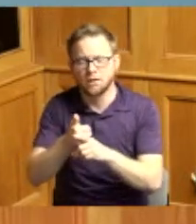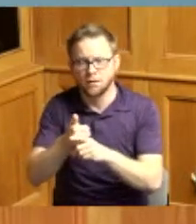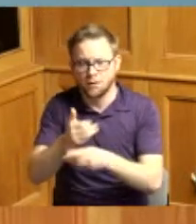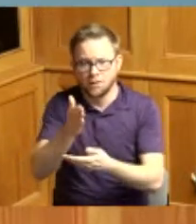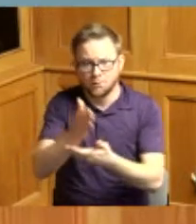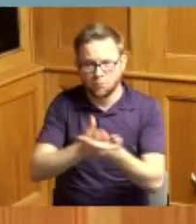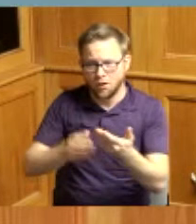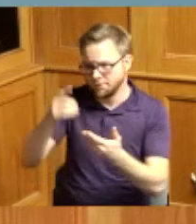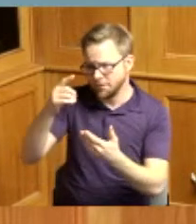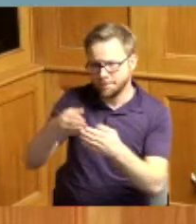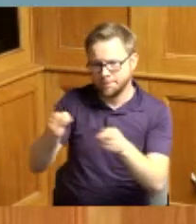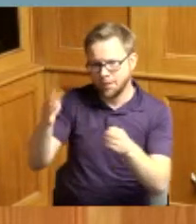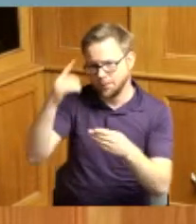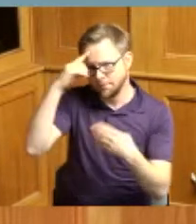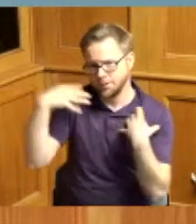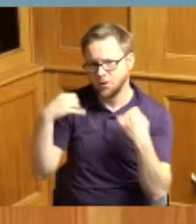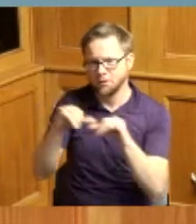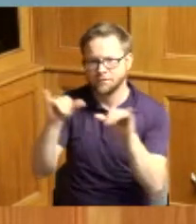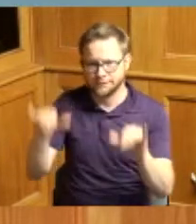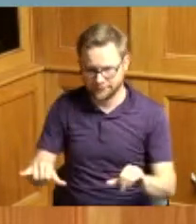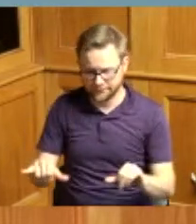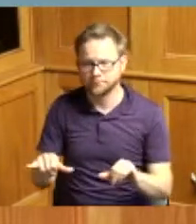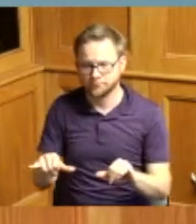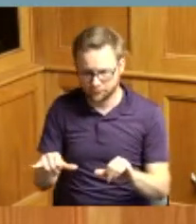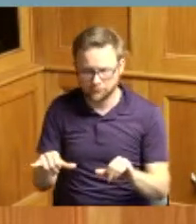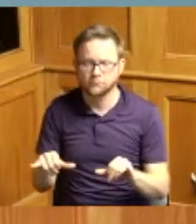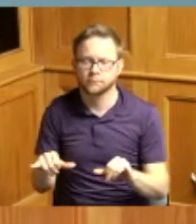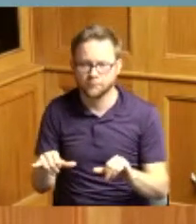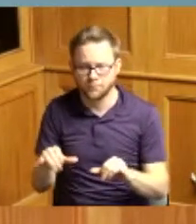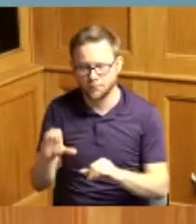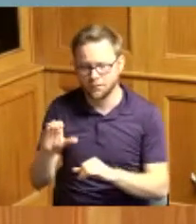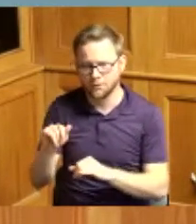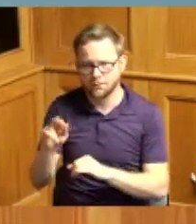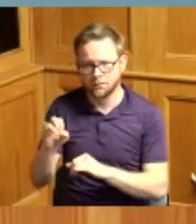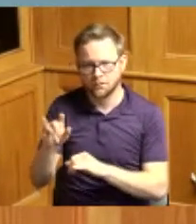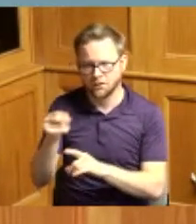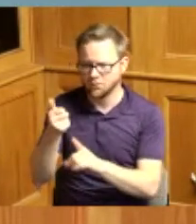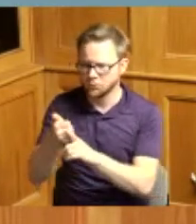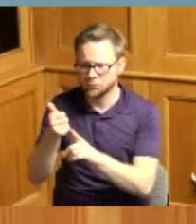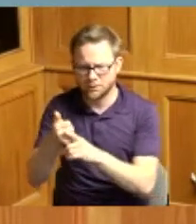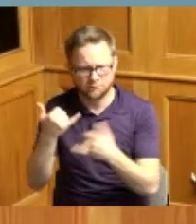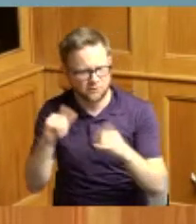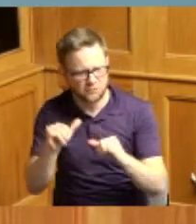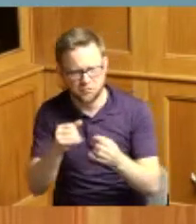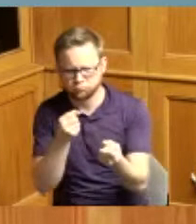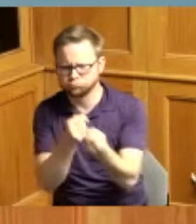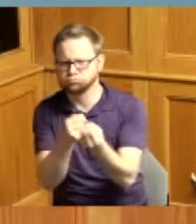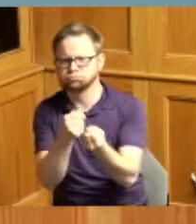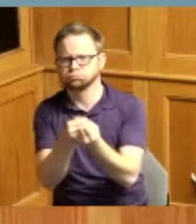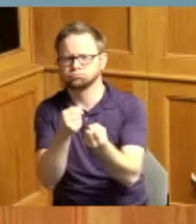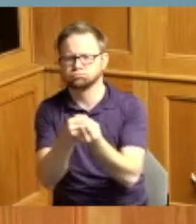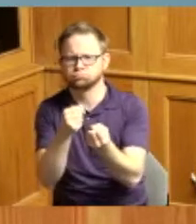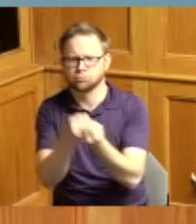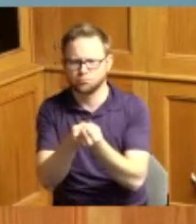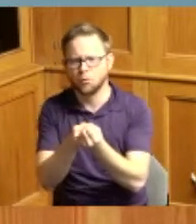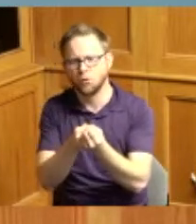mental health system and whereas Carolyn is still an avid fan of the sport of fast pitch softball